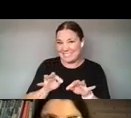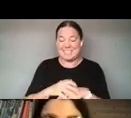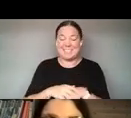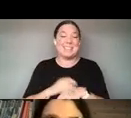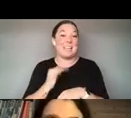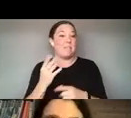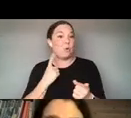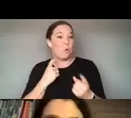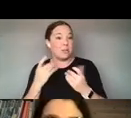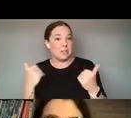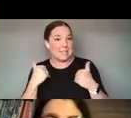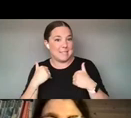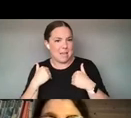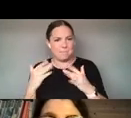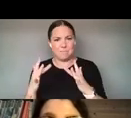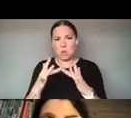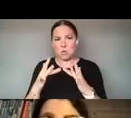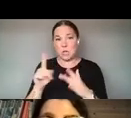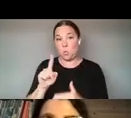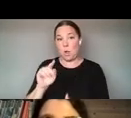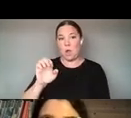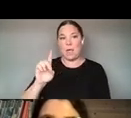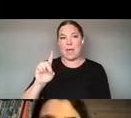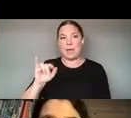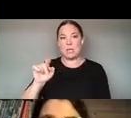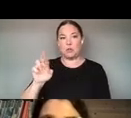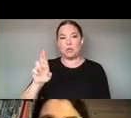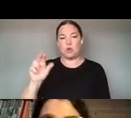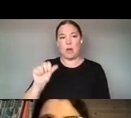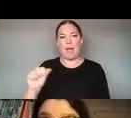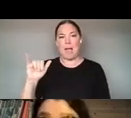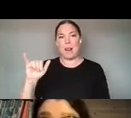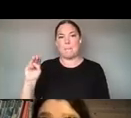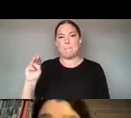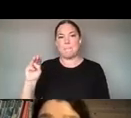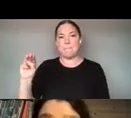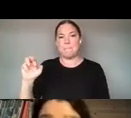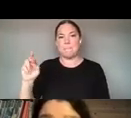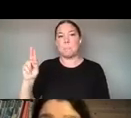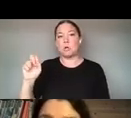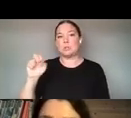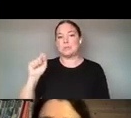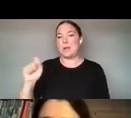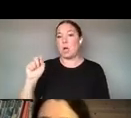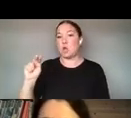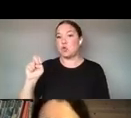YOU CAN REACH US AT EDITOR AT IMMERSE.NEWS. AND WE'RE ALWAYS LOOKING FOR WRITERS SO PLEASE PITCH